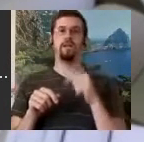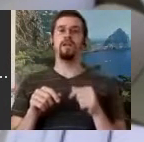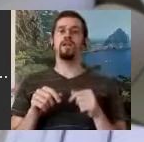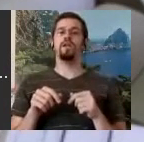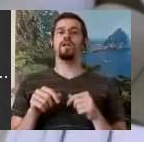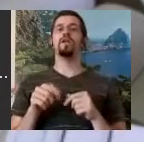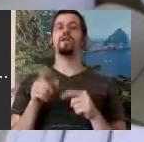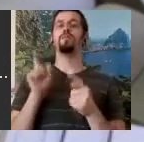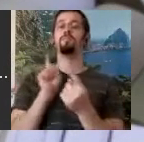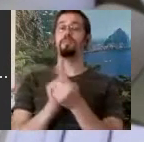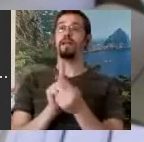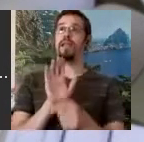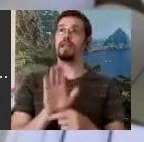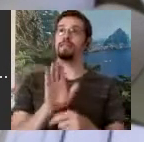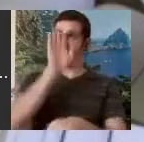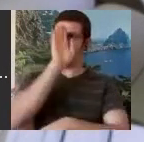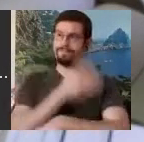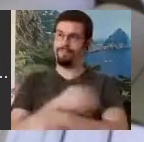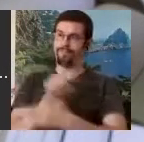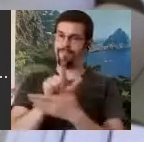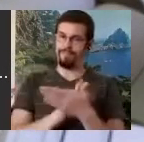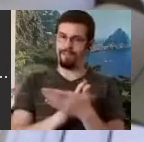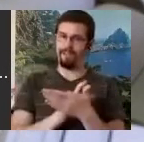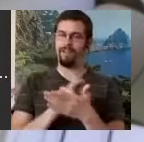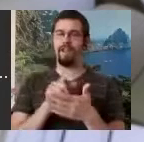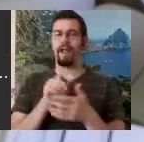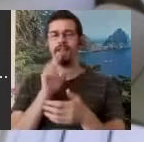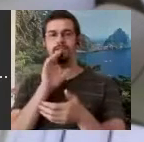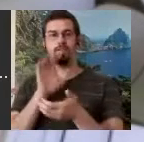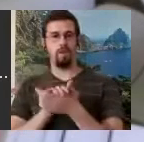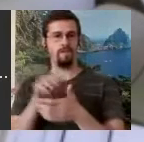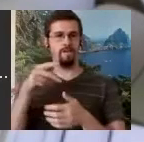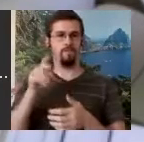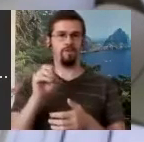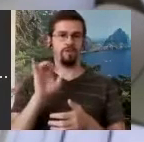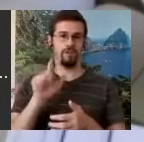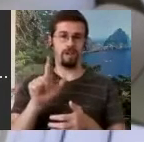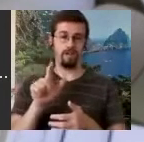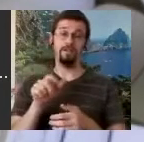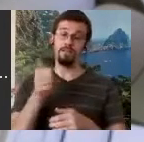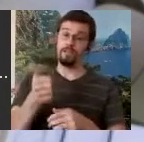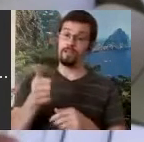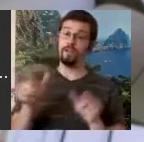actually. I met Rolf Kuschel, is a linguist in the sign language